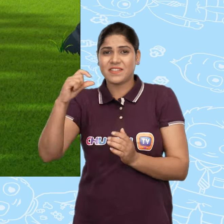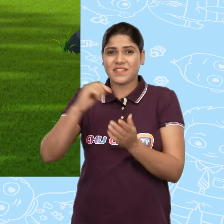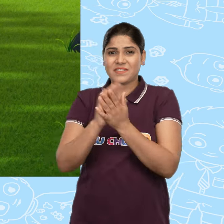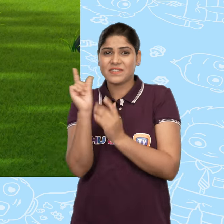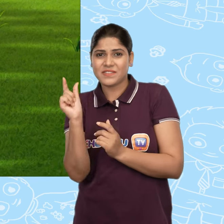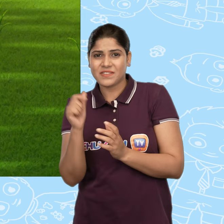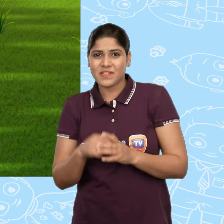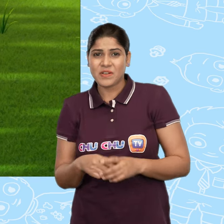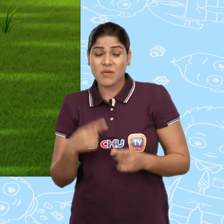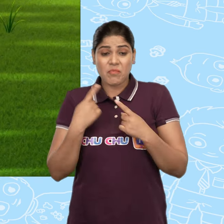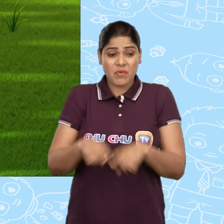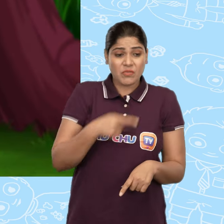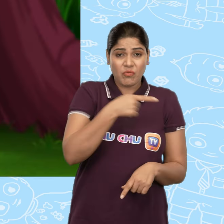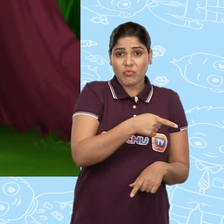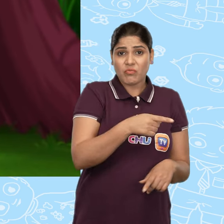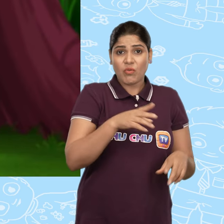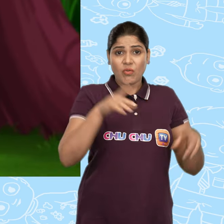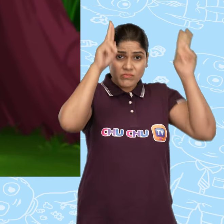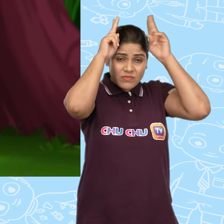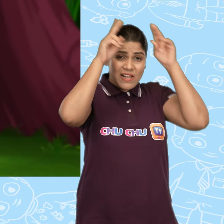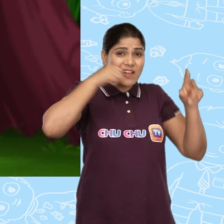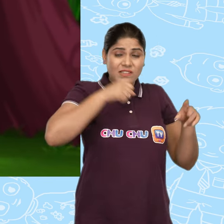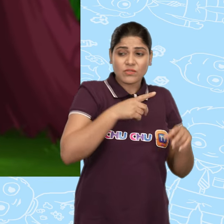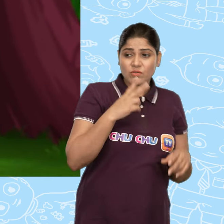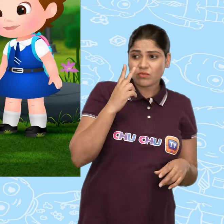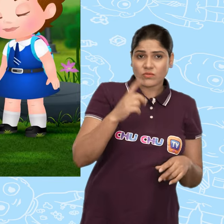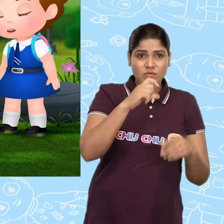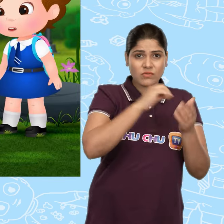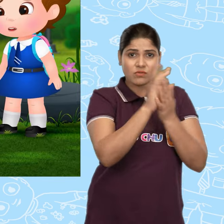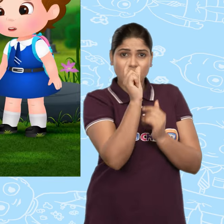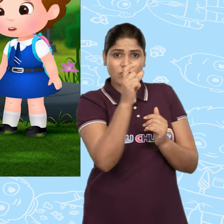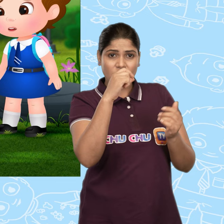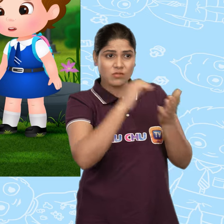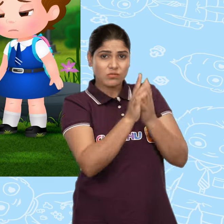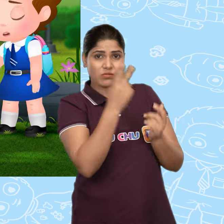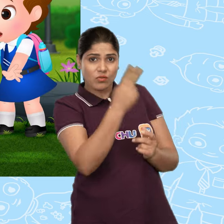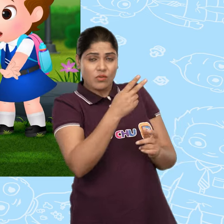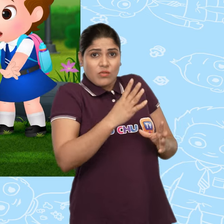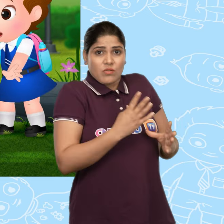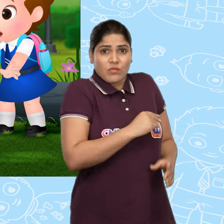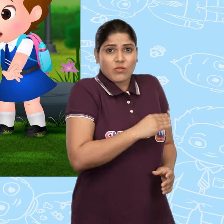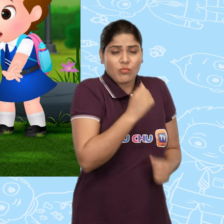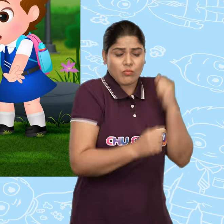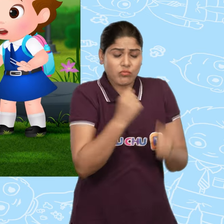But the rabbit was frightened of ChuChu, and quickly hopped into its burrow.